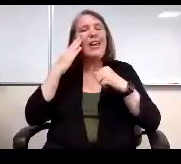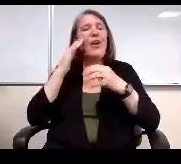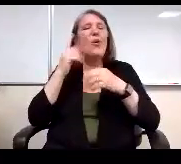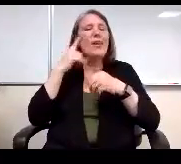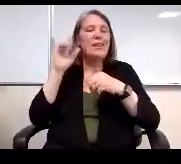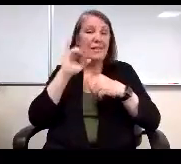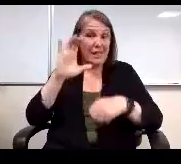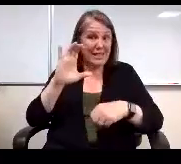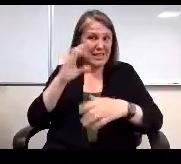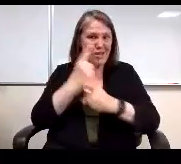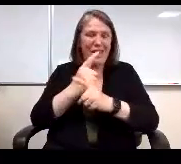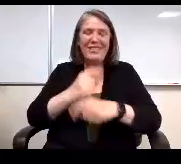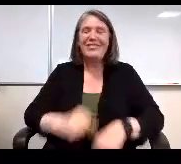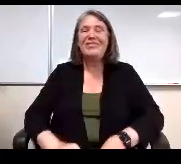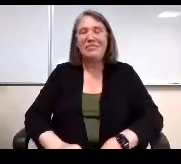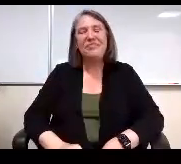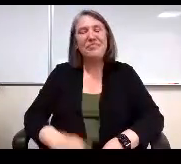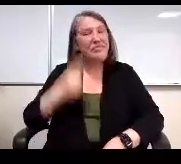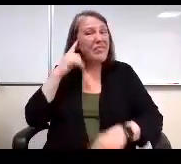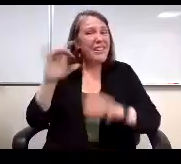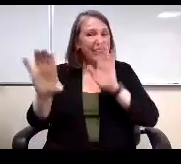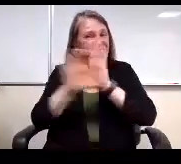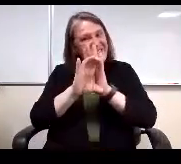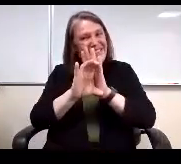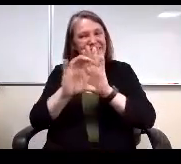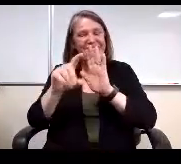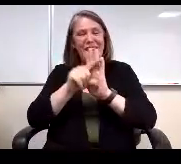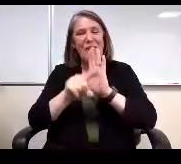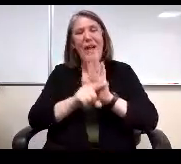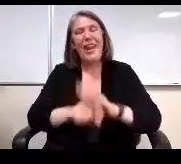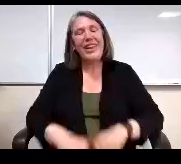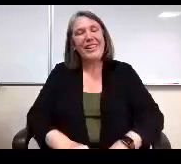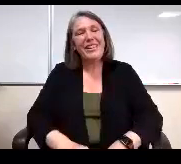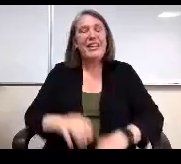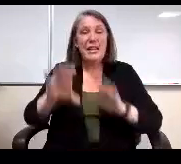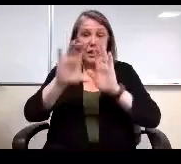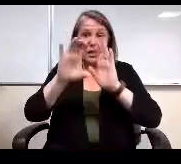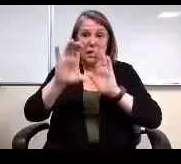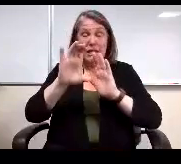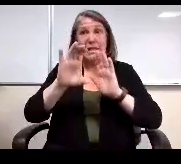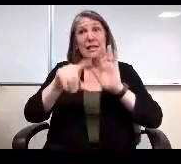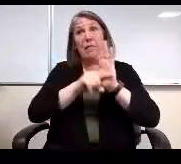I know it sounds like a C doesn't it? Yeah, sounds like a C grade yeah C. Minus yeah, right right?